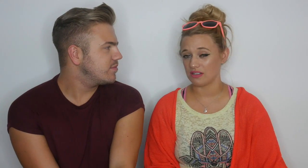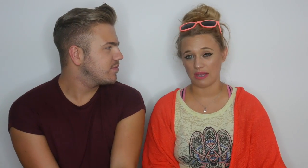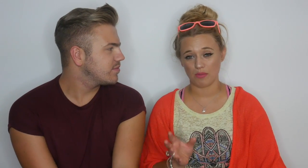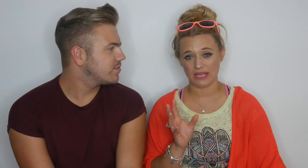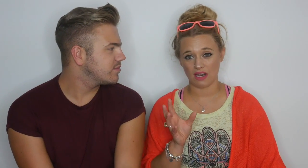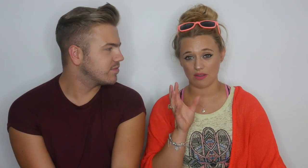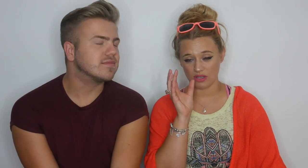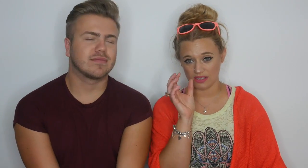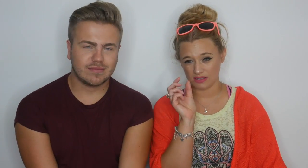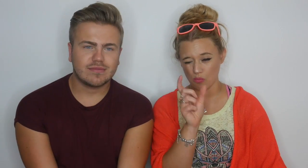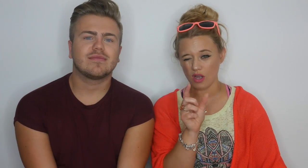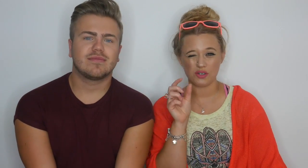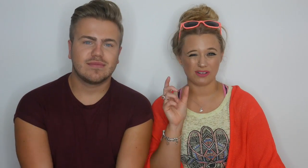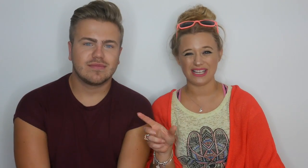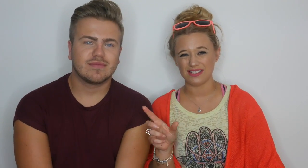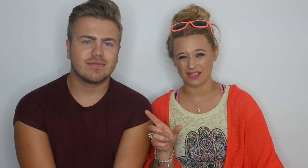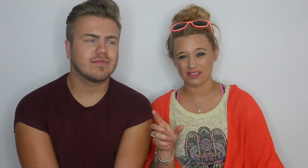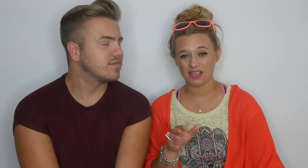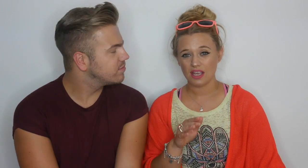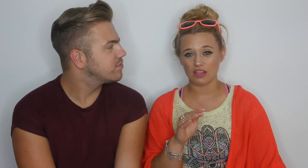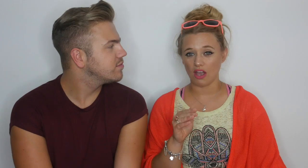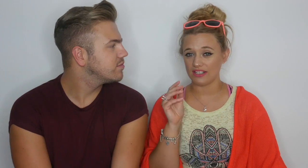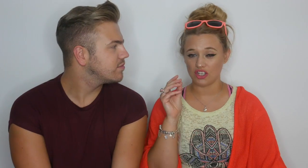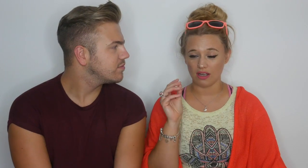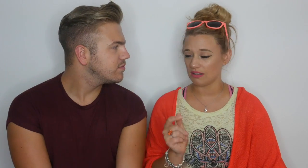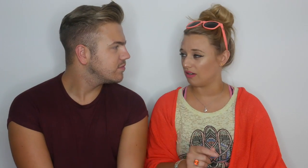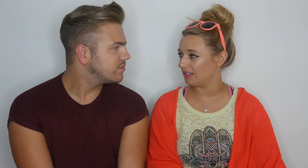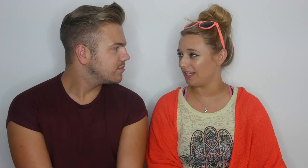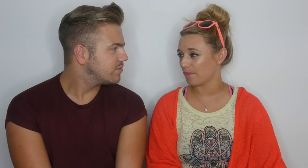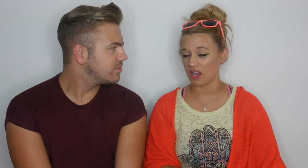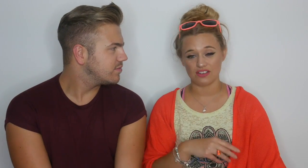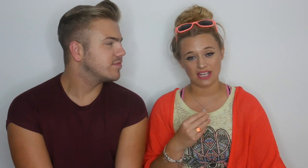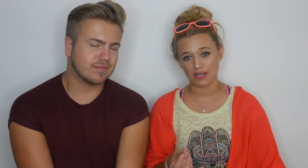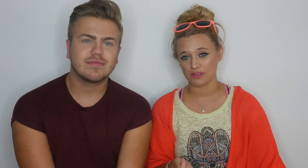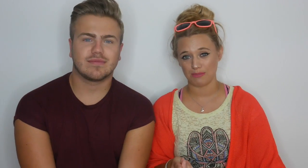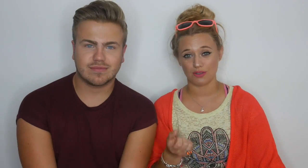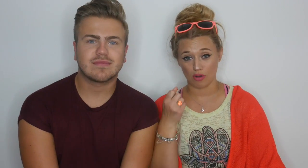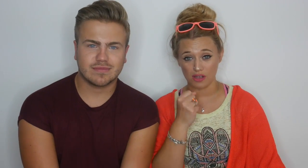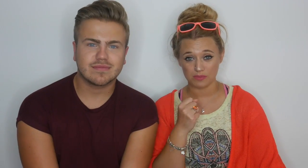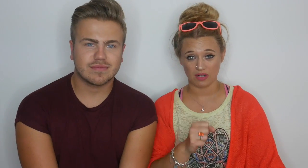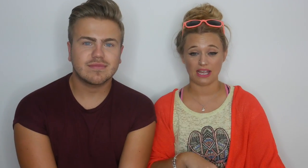So there will be a word or a sentence that I just cannot seem to grasp.